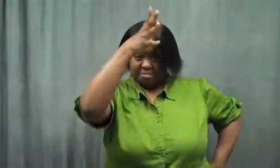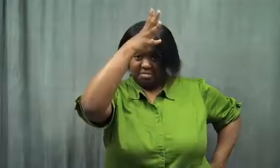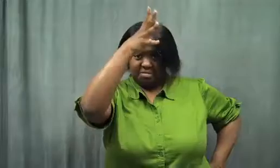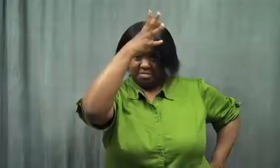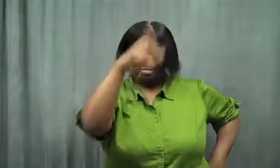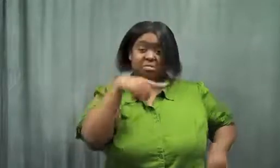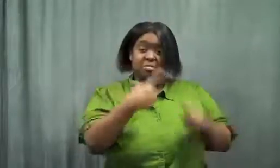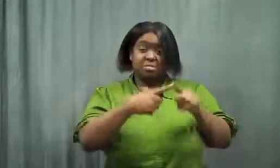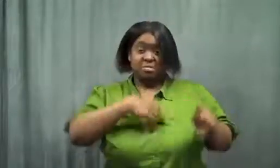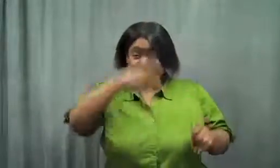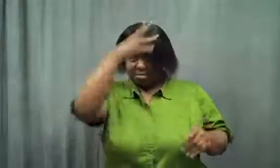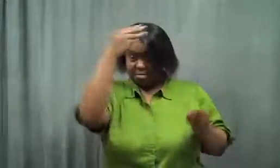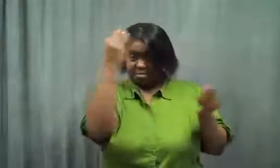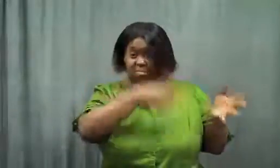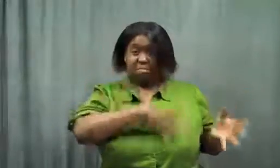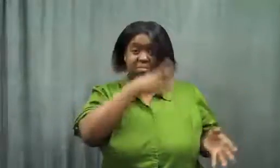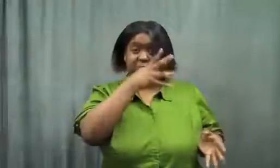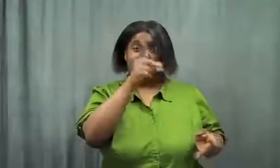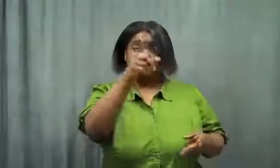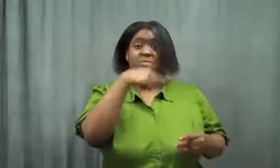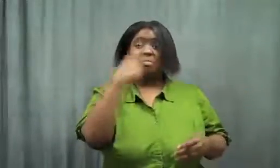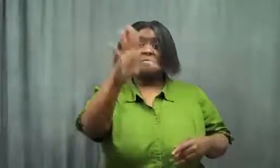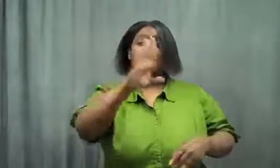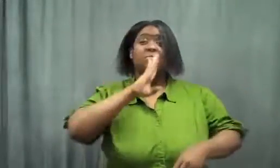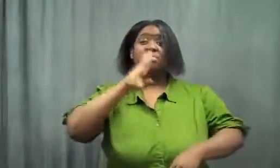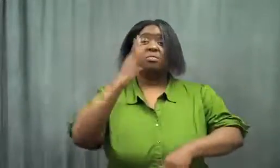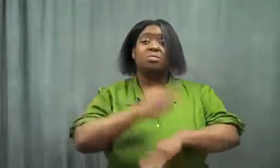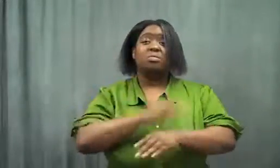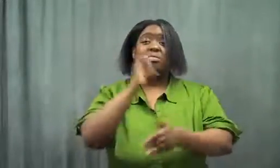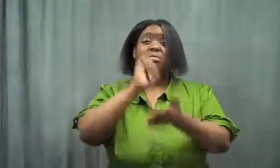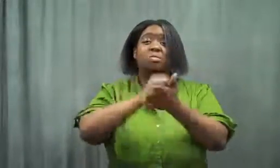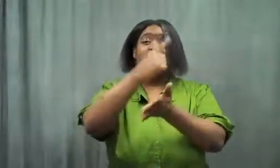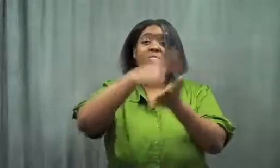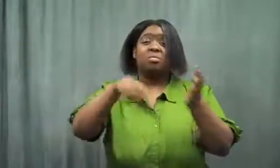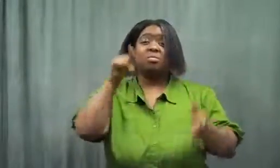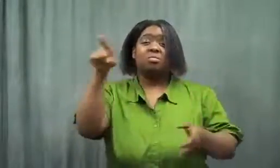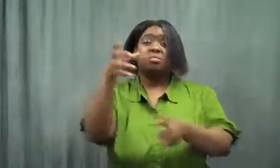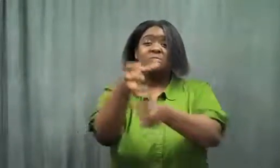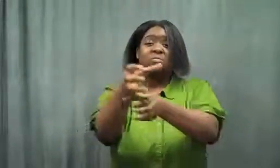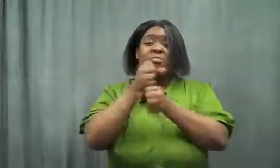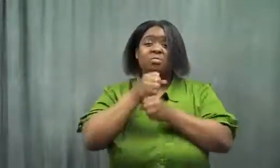He told her, "Tell your daughter that's what she gets.